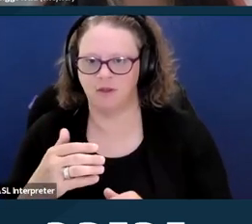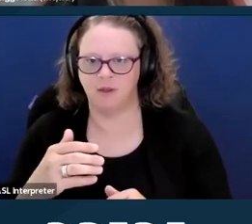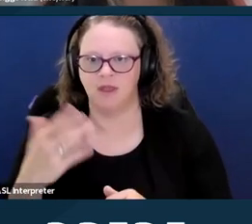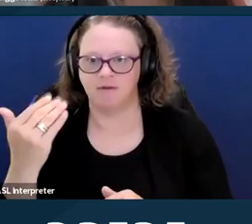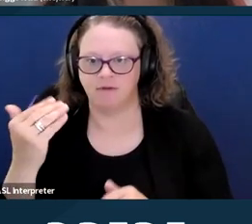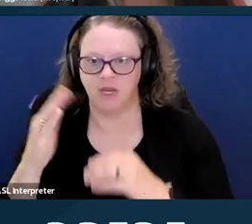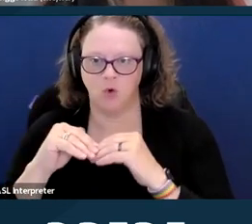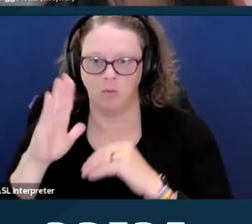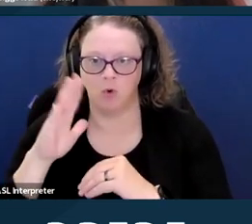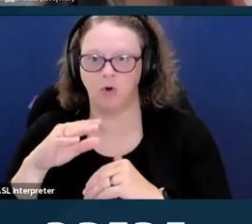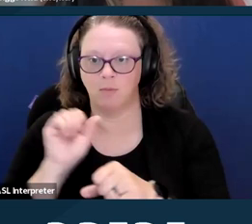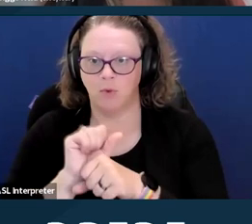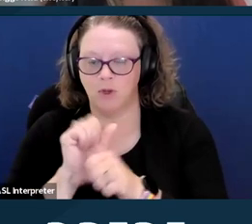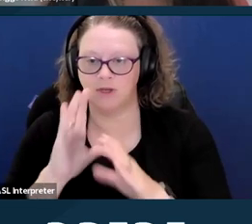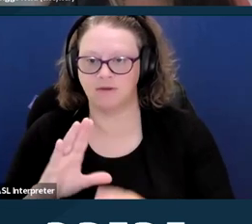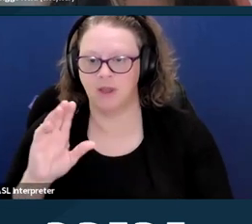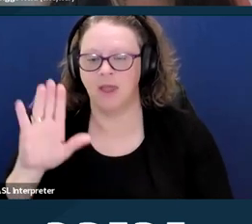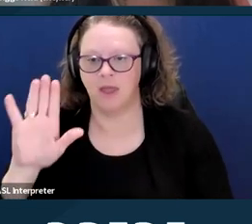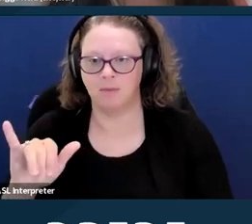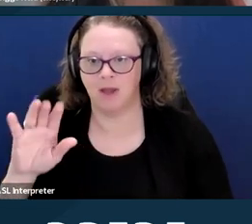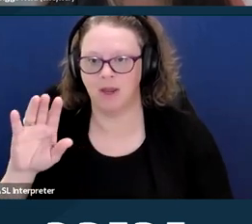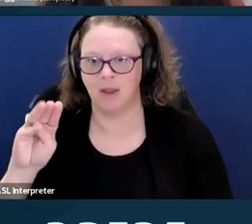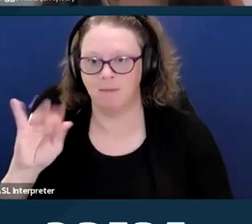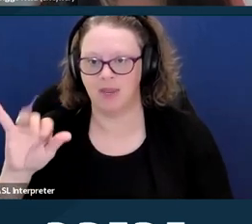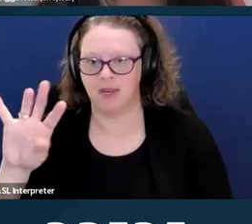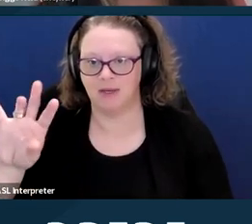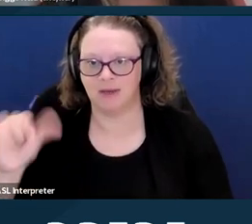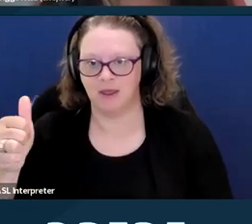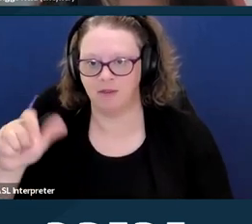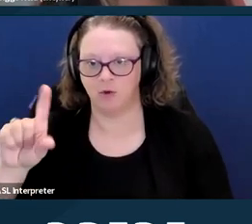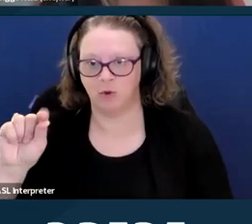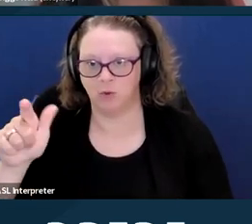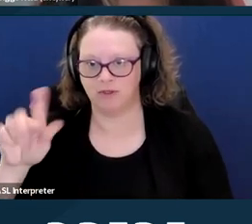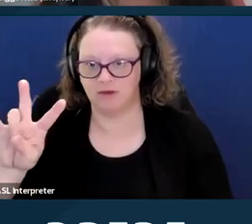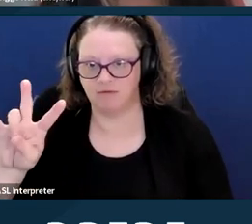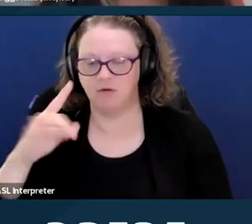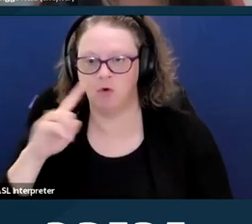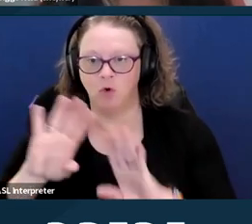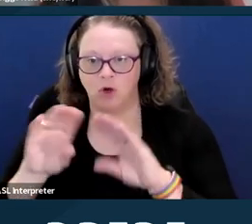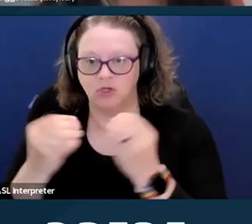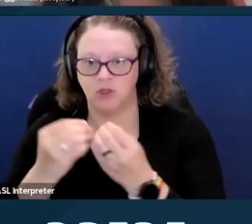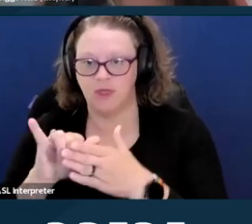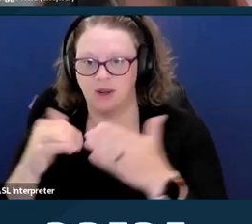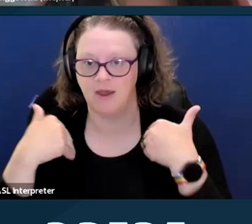and by May 10th, 2027 for organizations that have fewer than 15 employees.